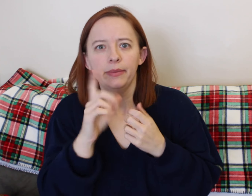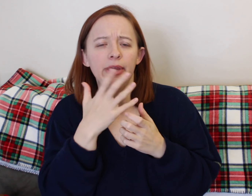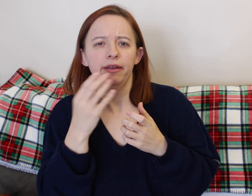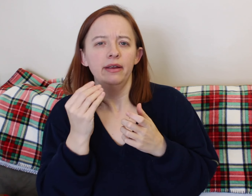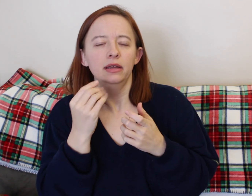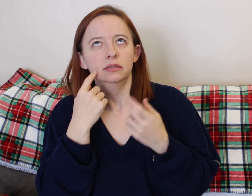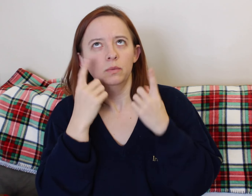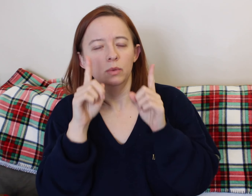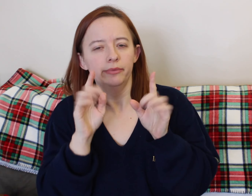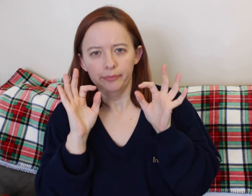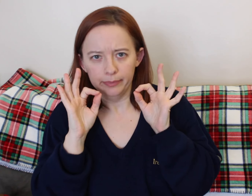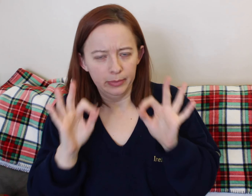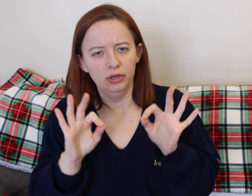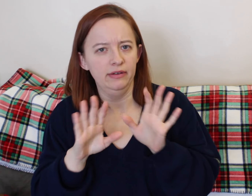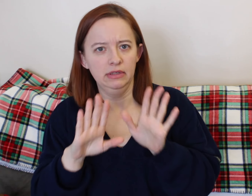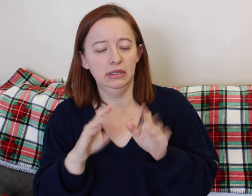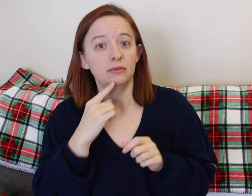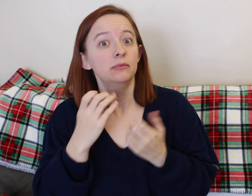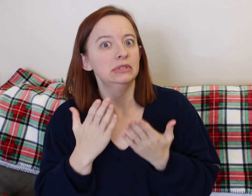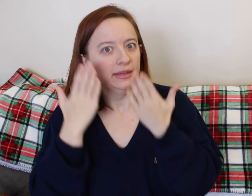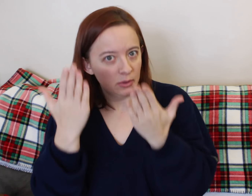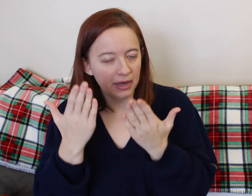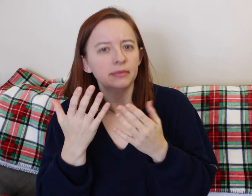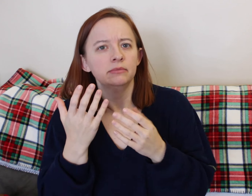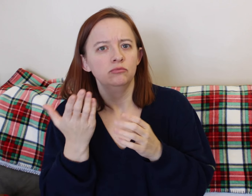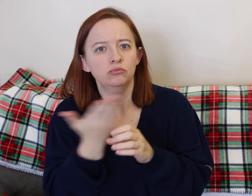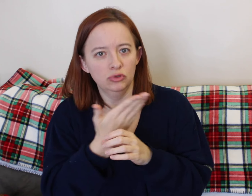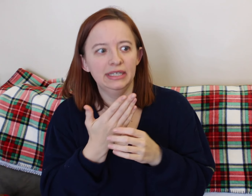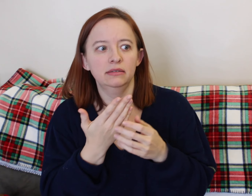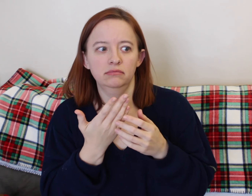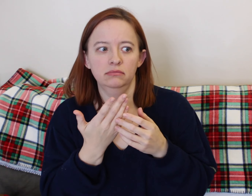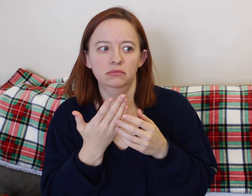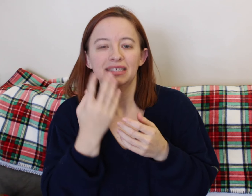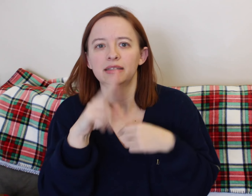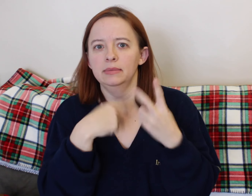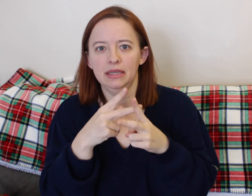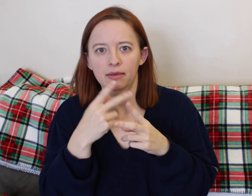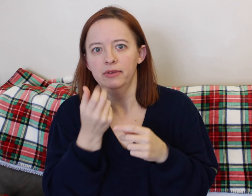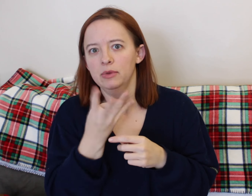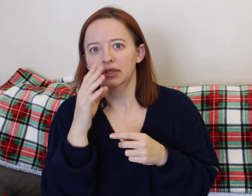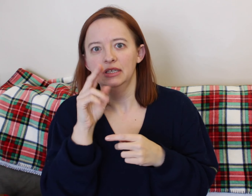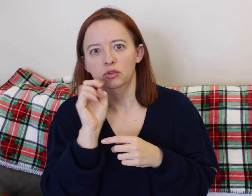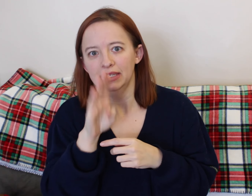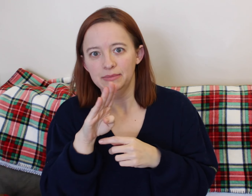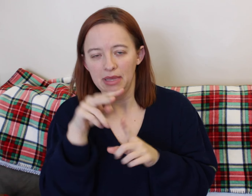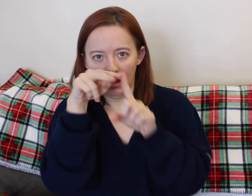So, we needed to have our phone or laptops, like whatever. So, this was really nice cause sometimes the plugs are really far away on the wall.